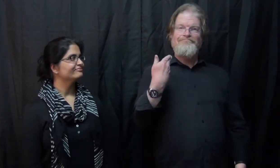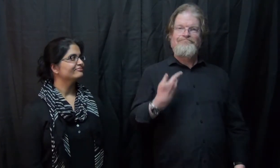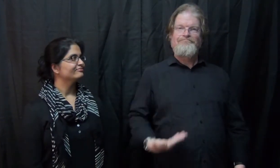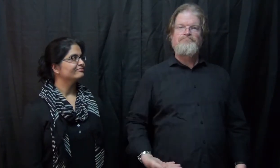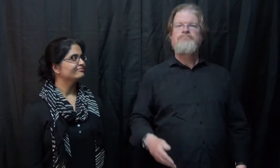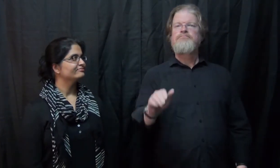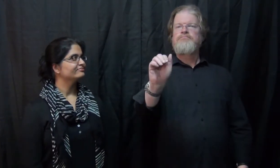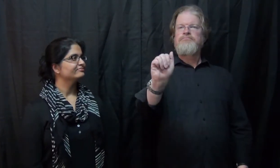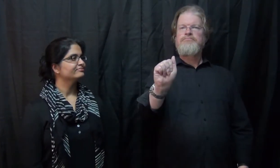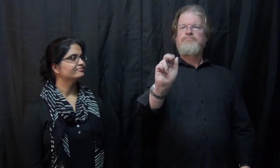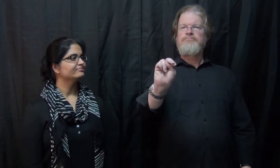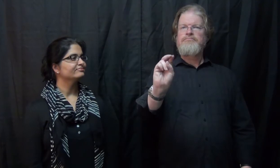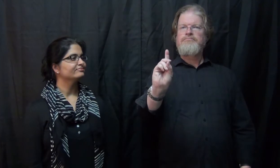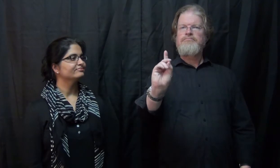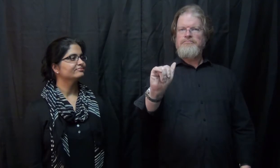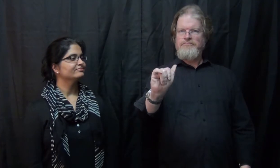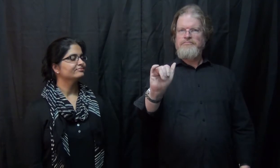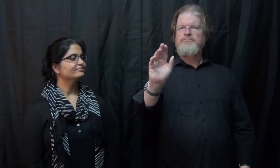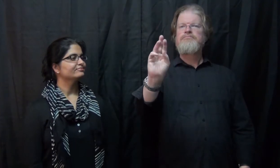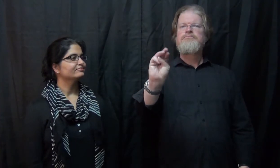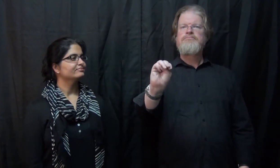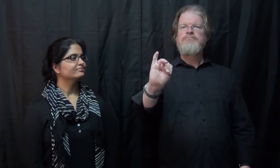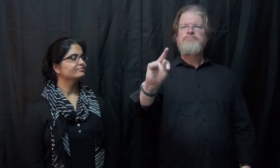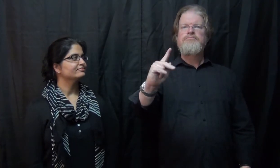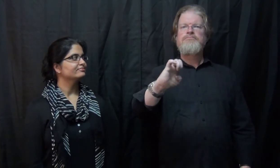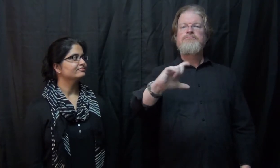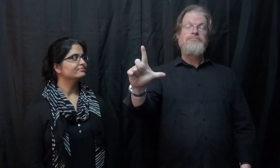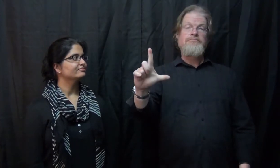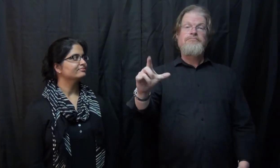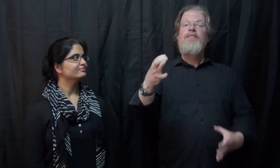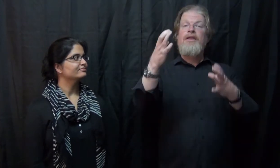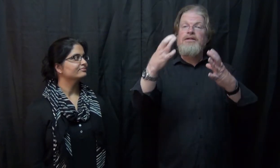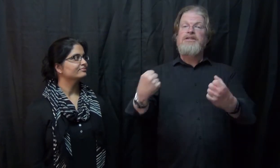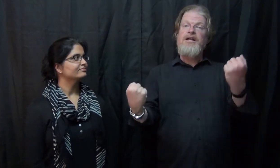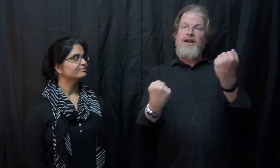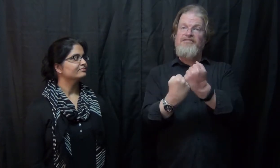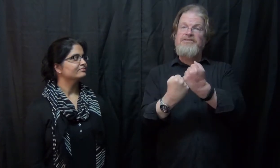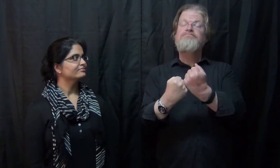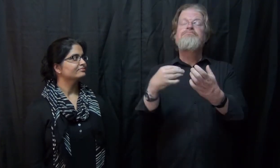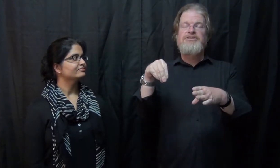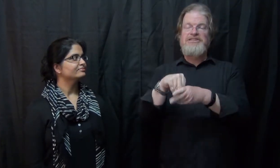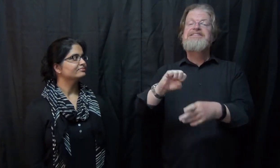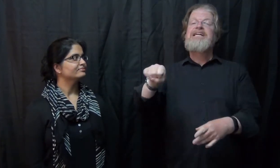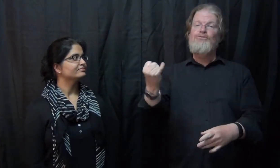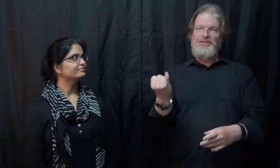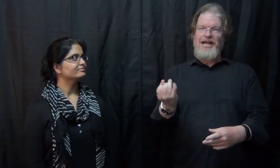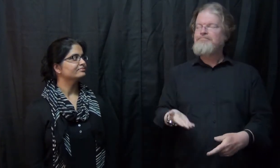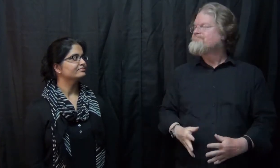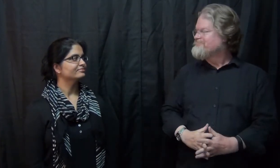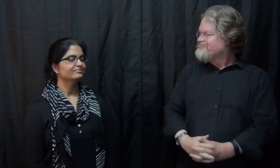I'm Andy Mitchell, Advocate from San Jose